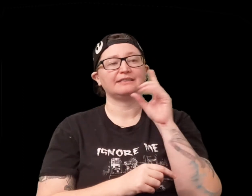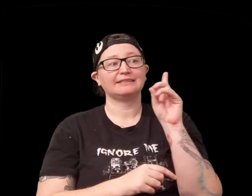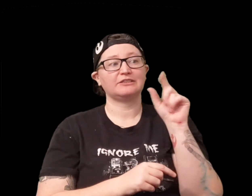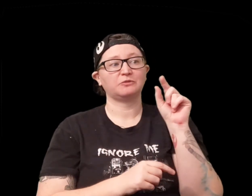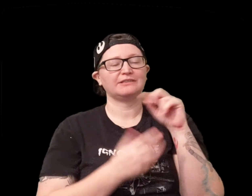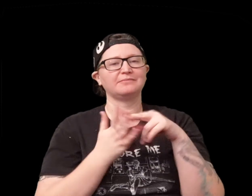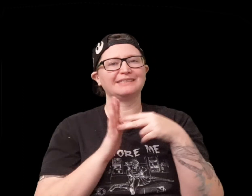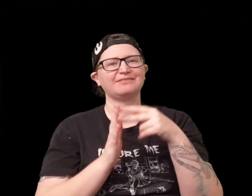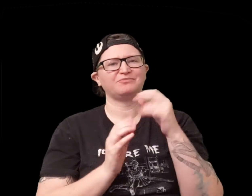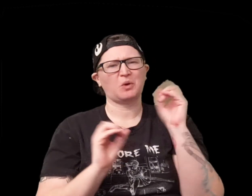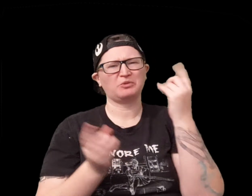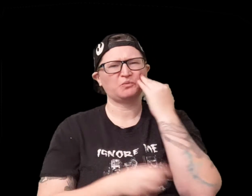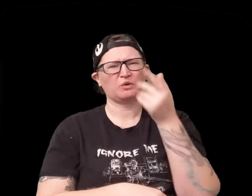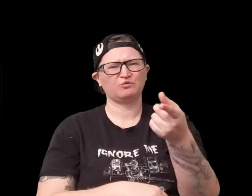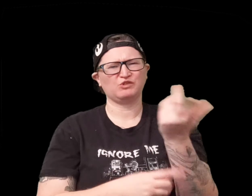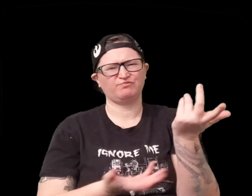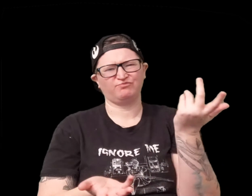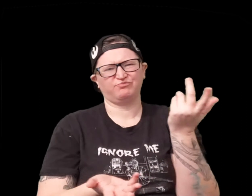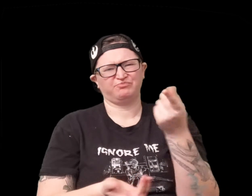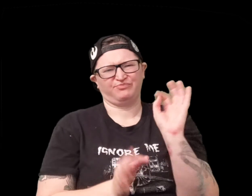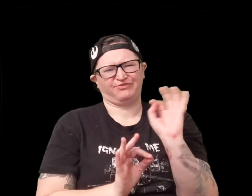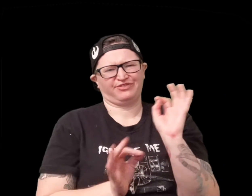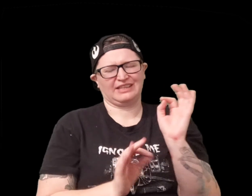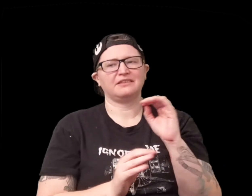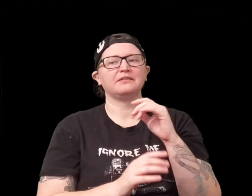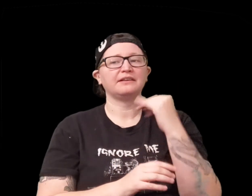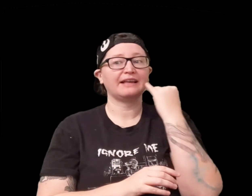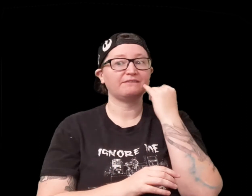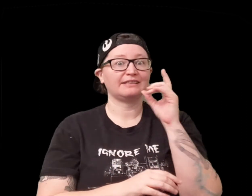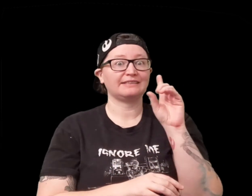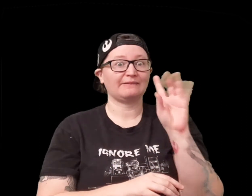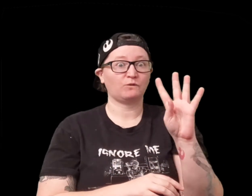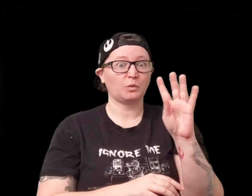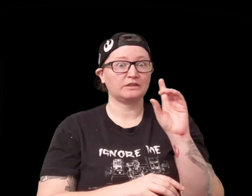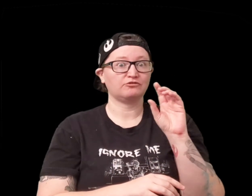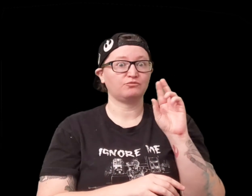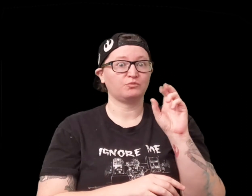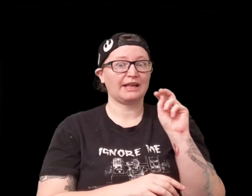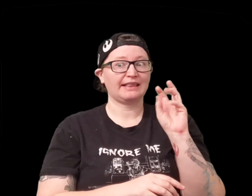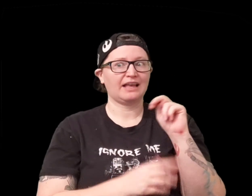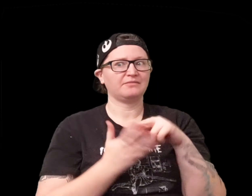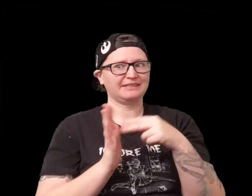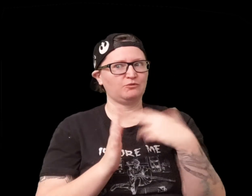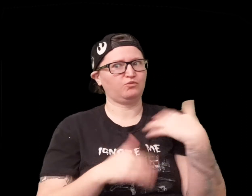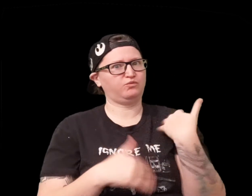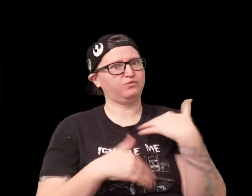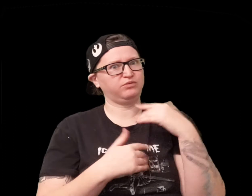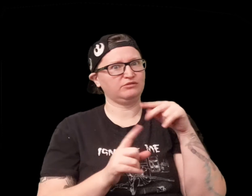but it said a d20 that would mean no one knows you like you're nothing but if it's a d4 renown